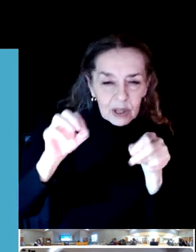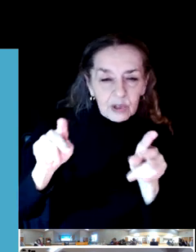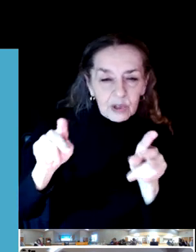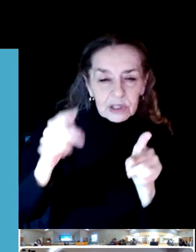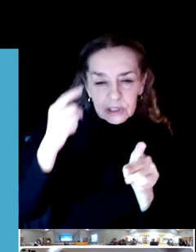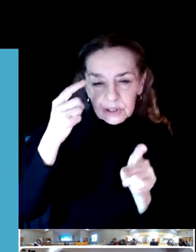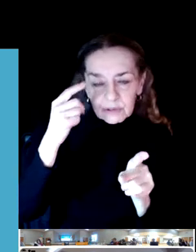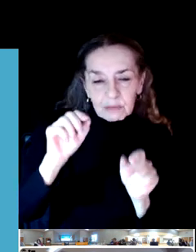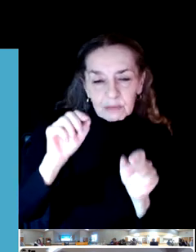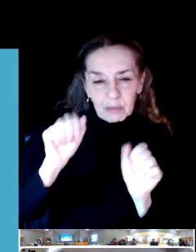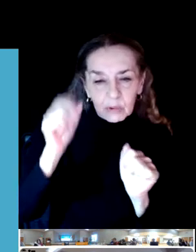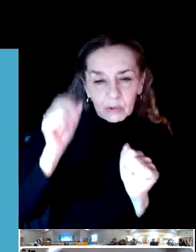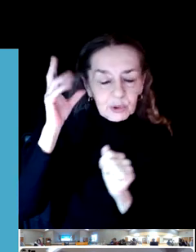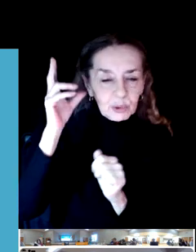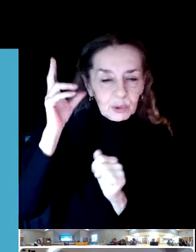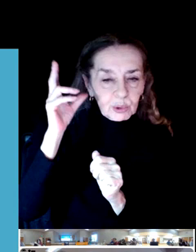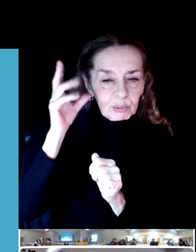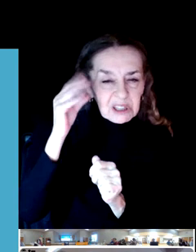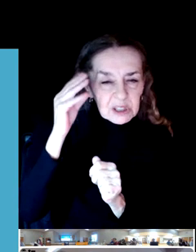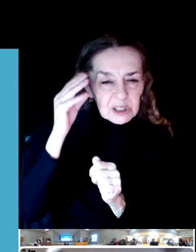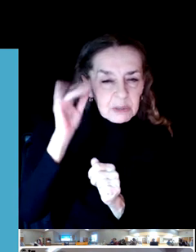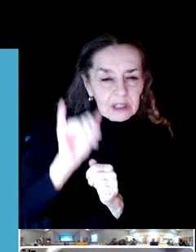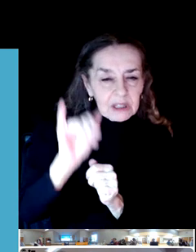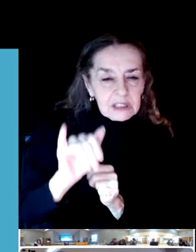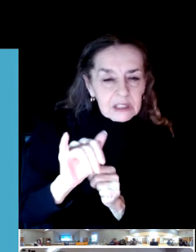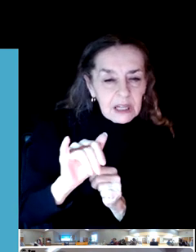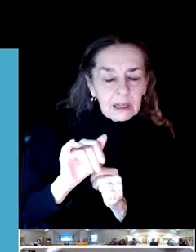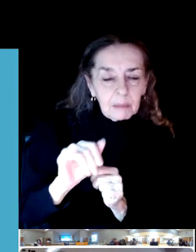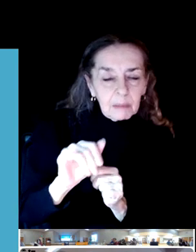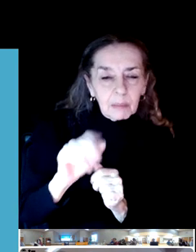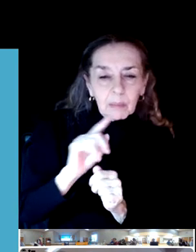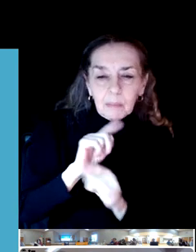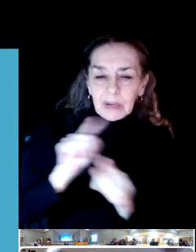that habitat in a way that lessens impacts on the turtles themselves.